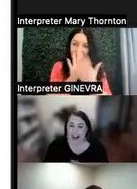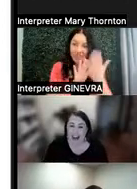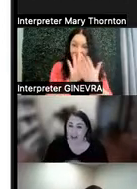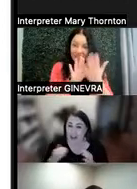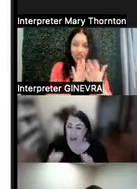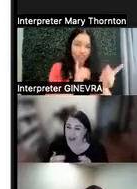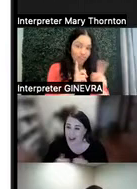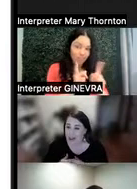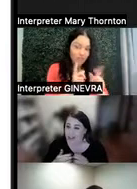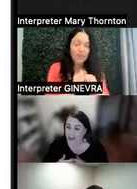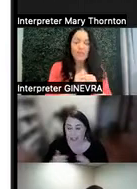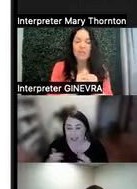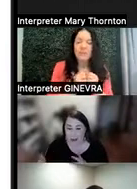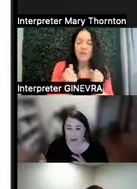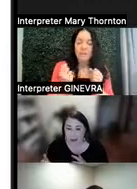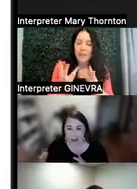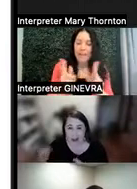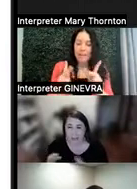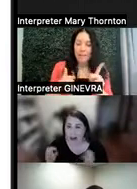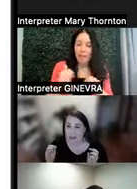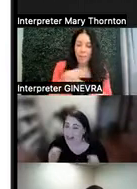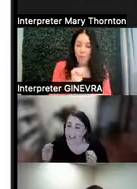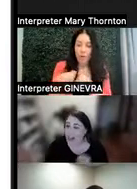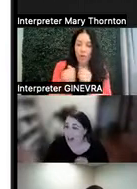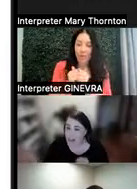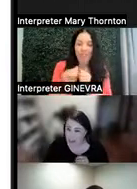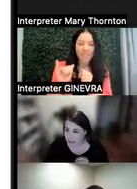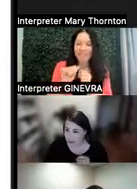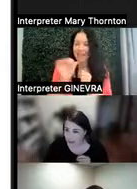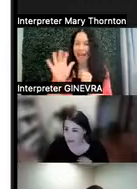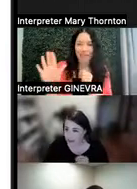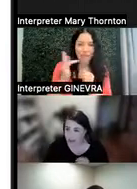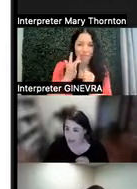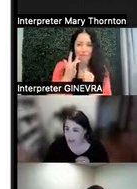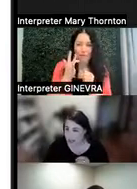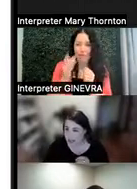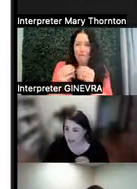A lot of the folks that I work with, that is not their preferred method of communication.